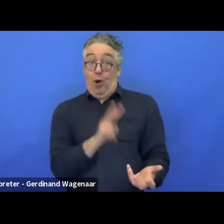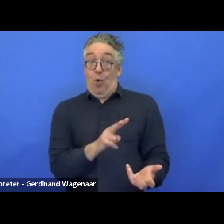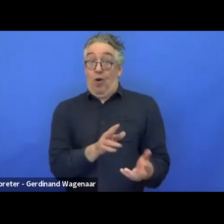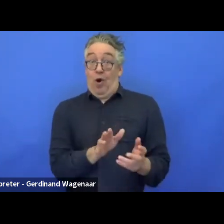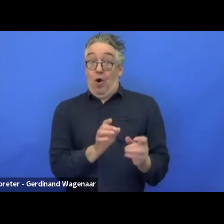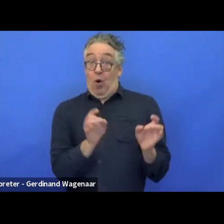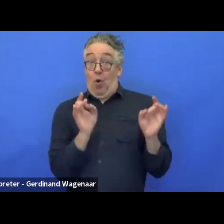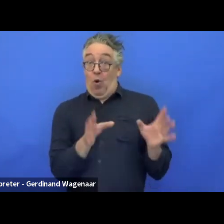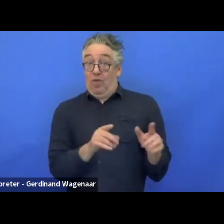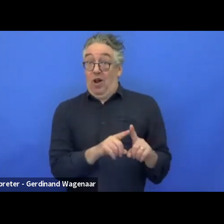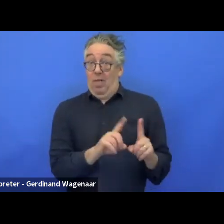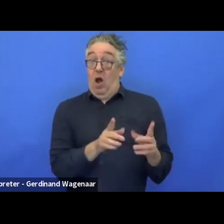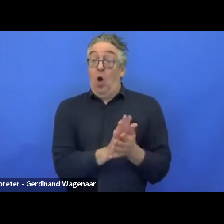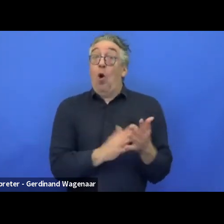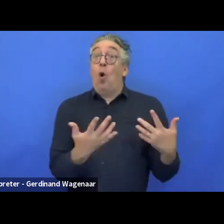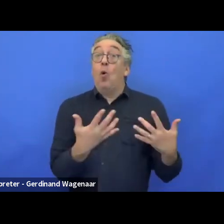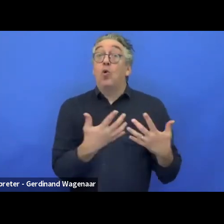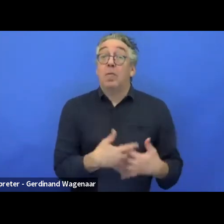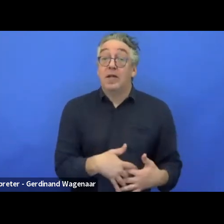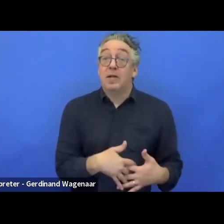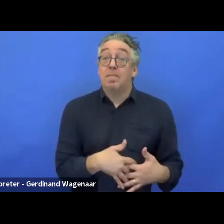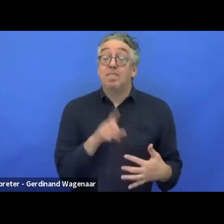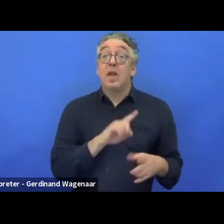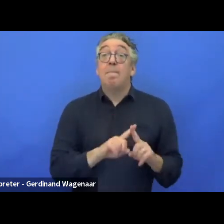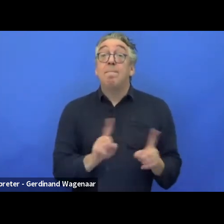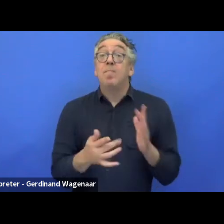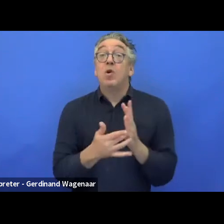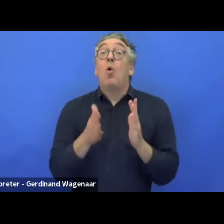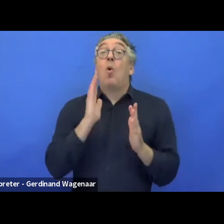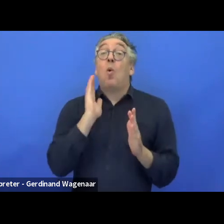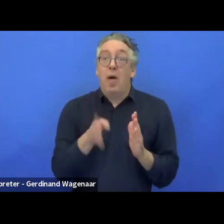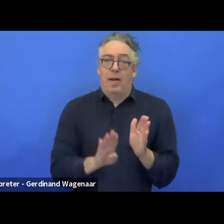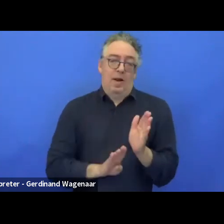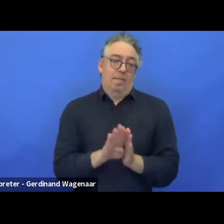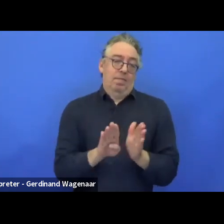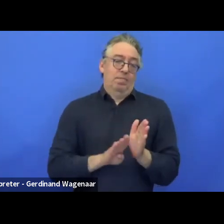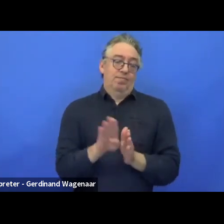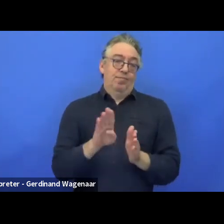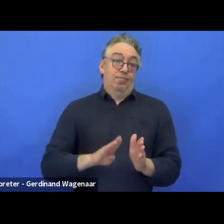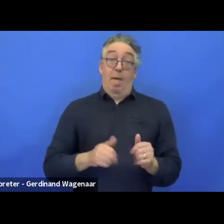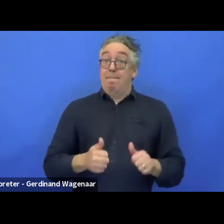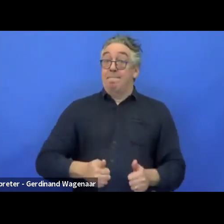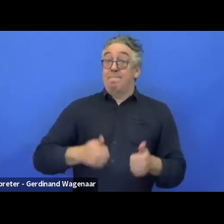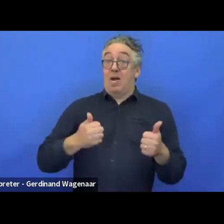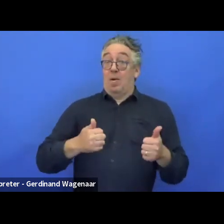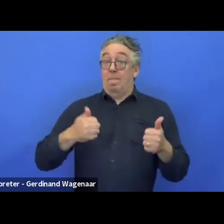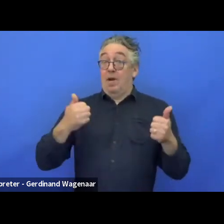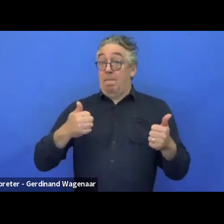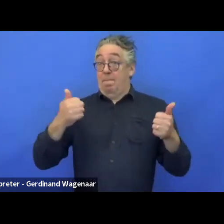But it would be getting better and better. The idea I want to make here is that the research we do,